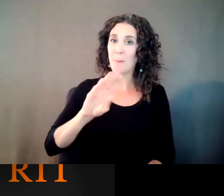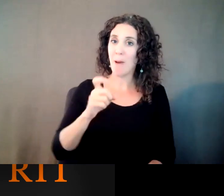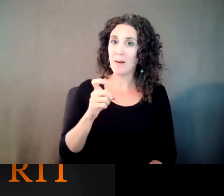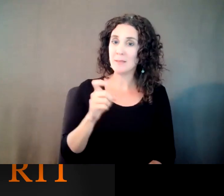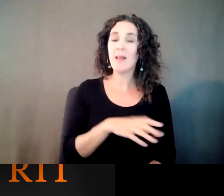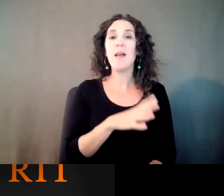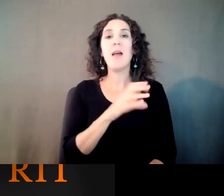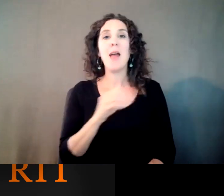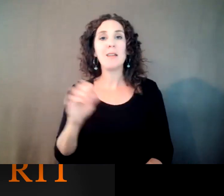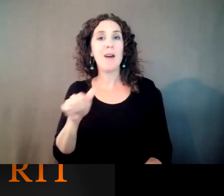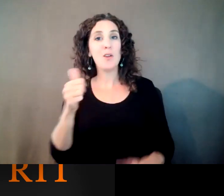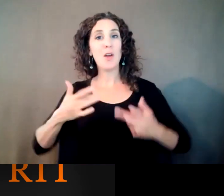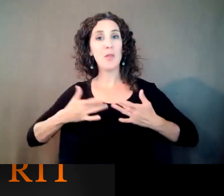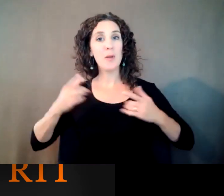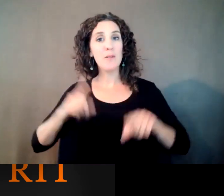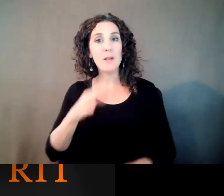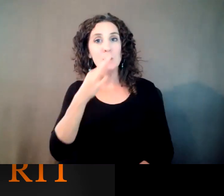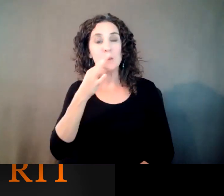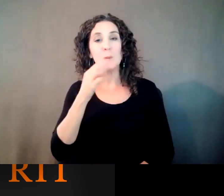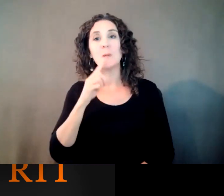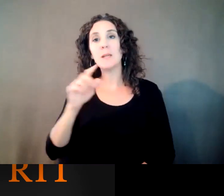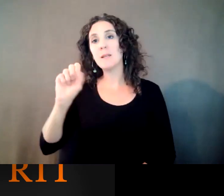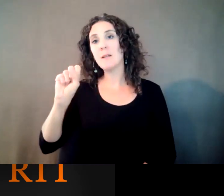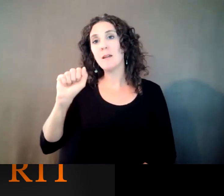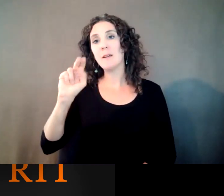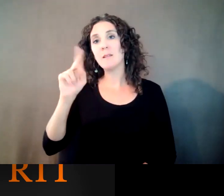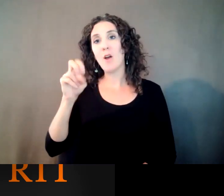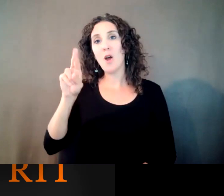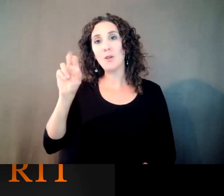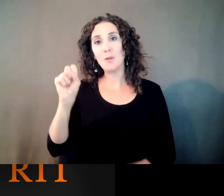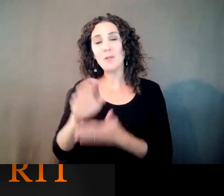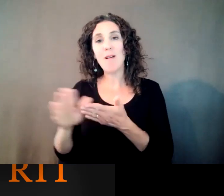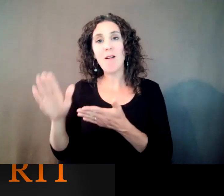event we have upcoming is the Saunders College of Business will be holding a virtual live-streamed